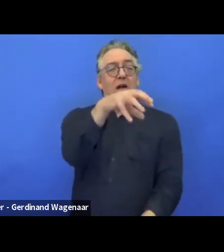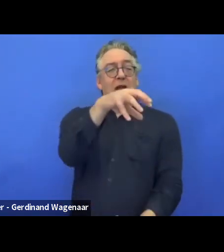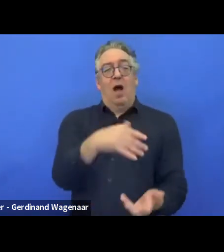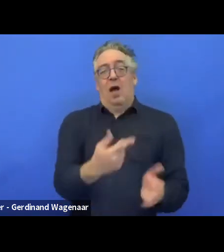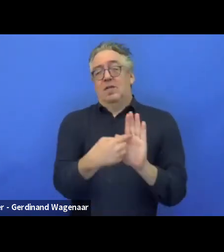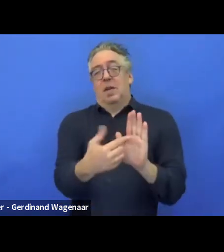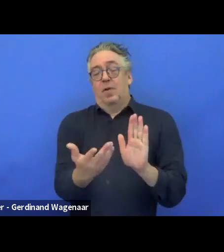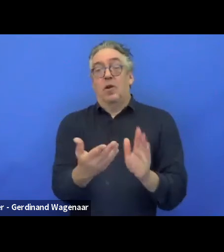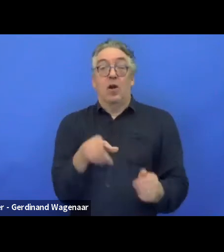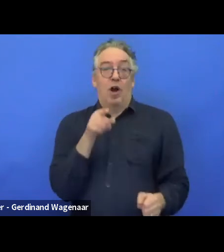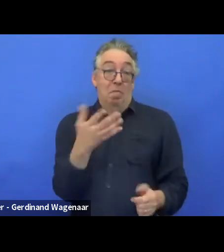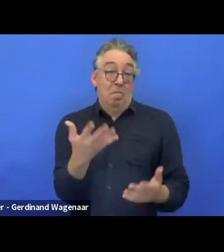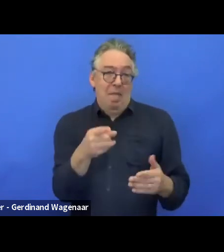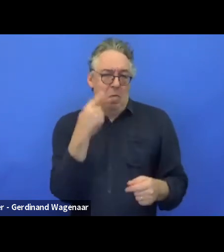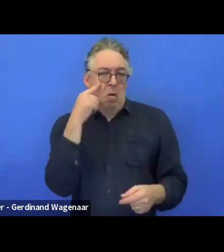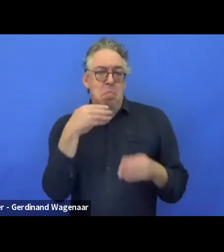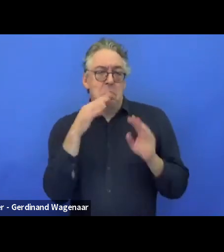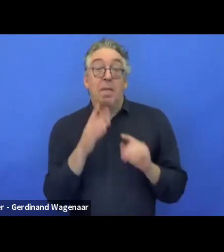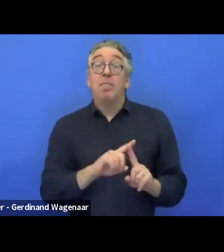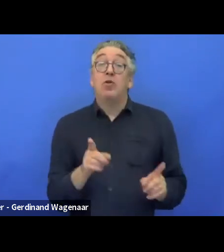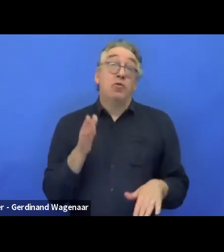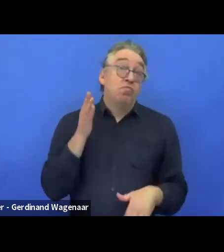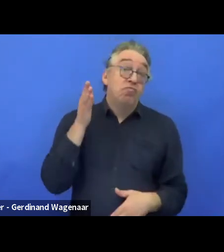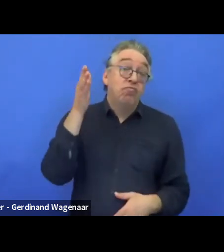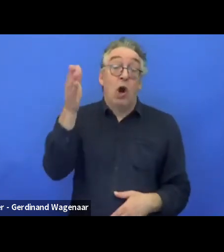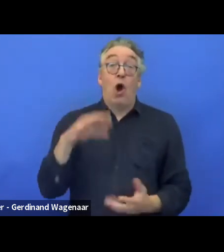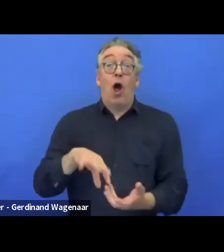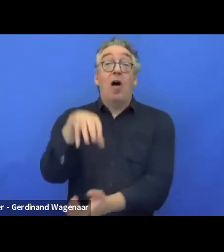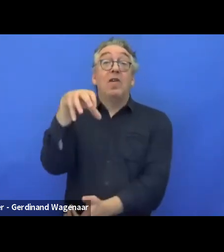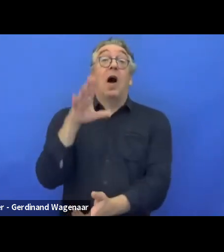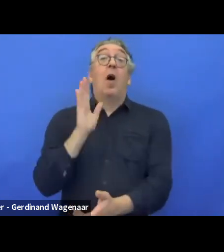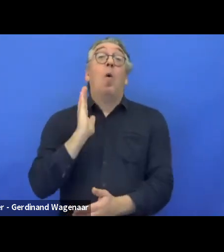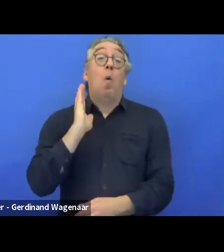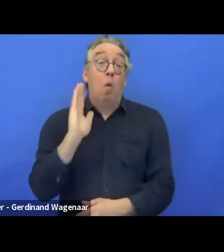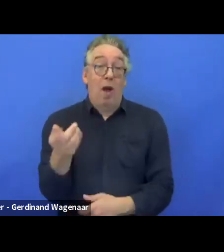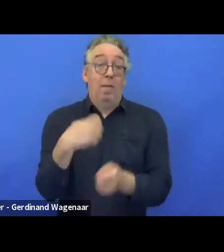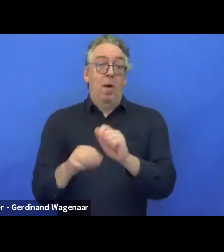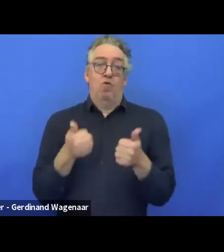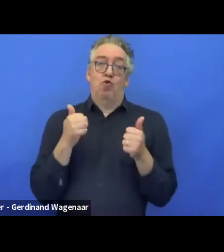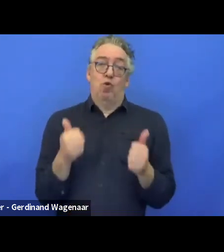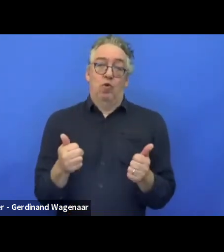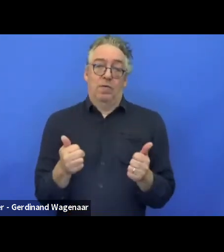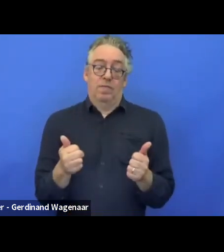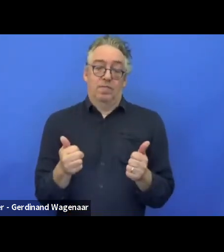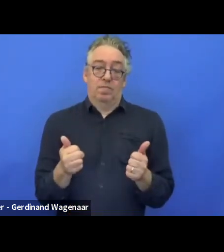It's only a matter of time that avatars are good. It happens in all works of industry.